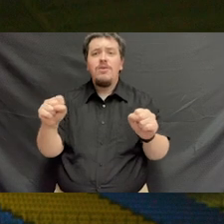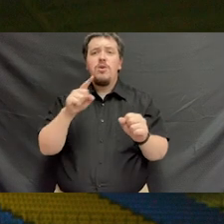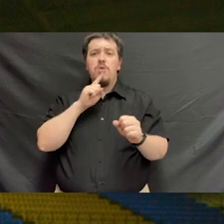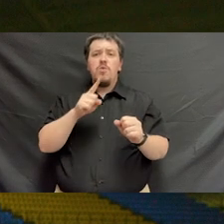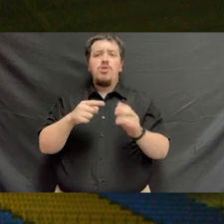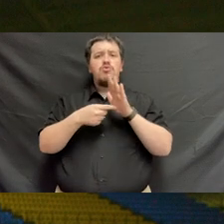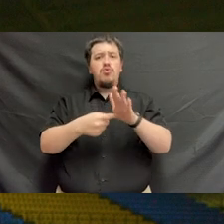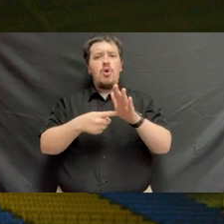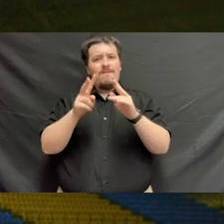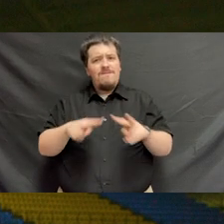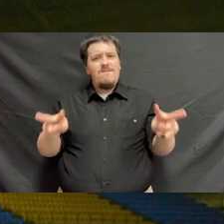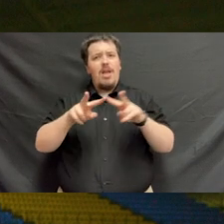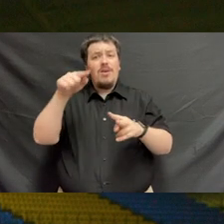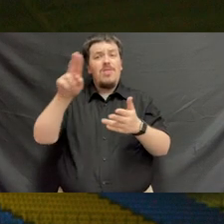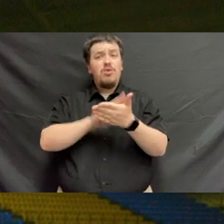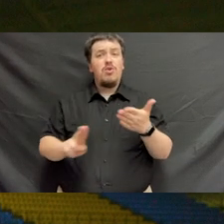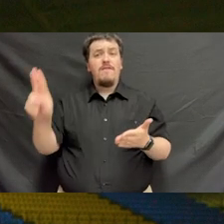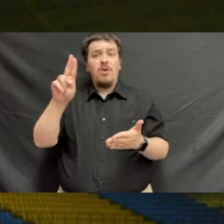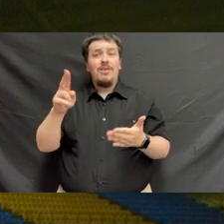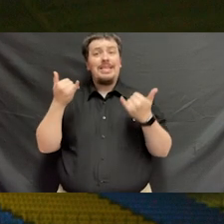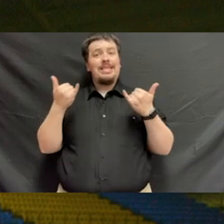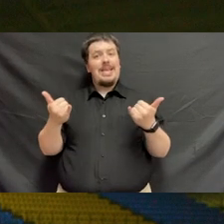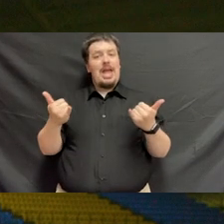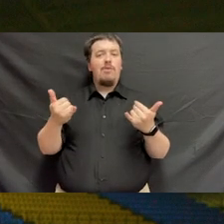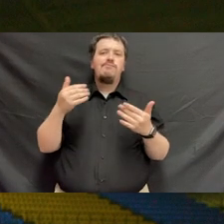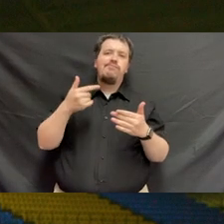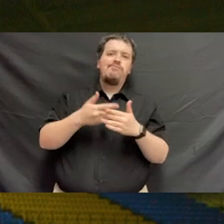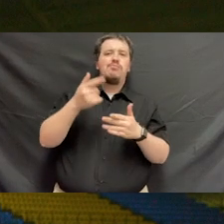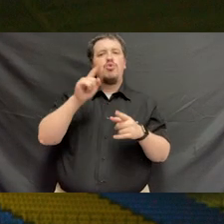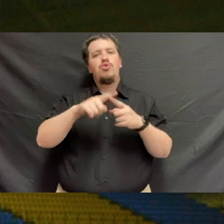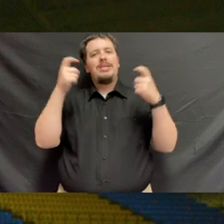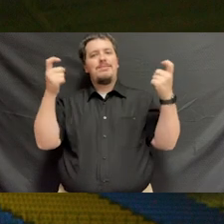and to embody the values of this university. It's the holiday season.